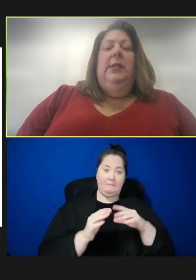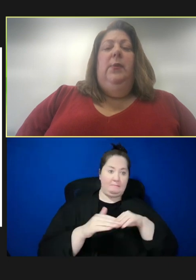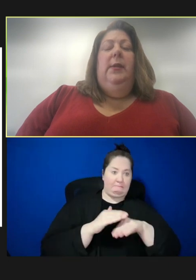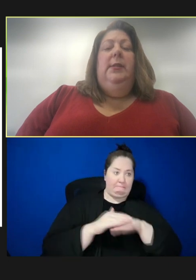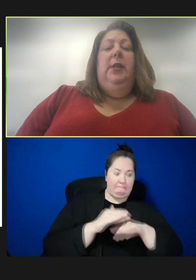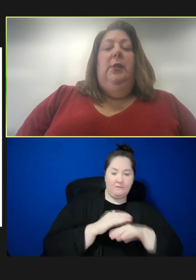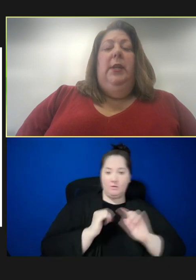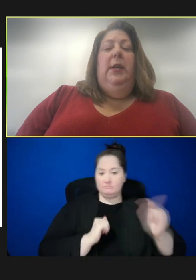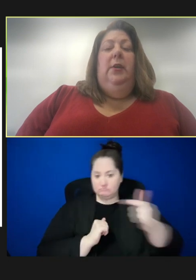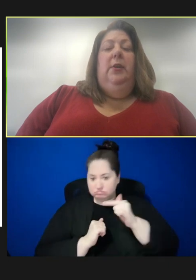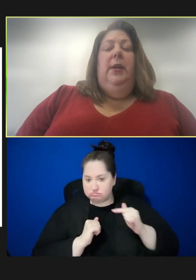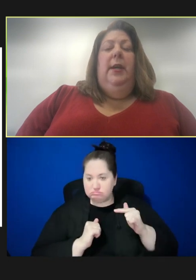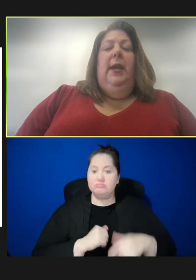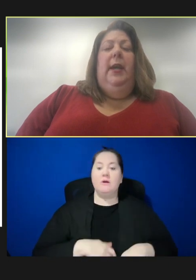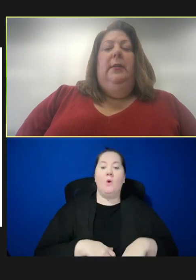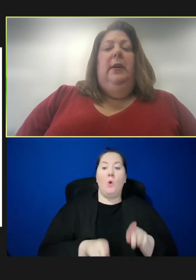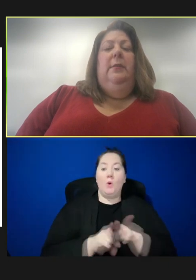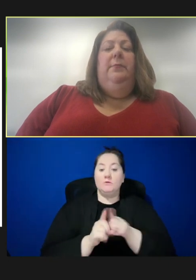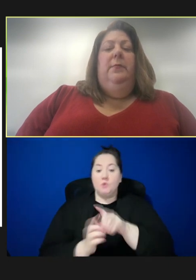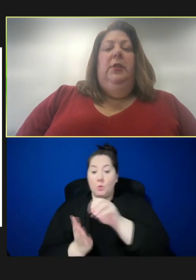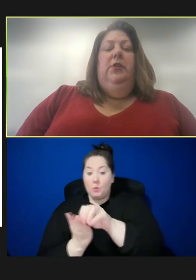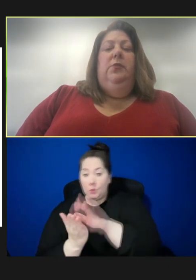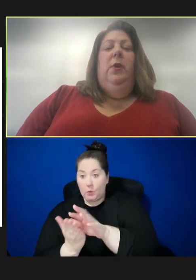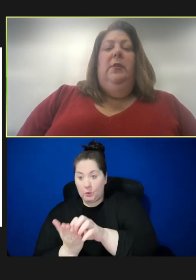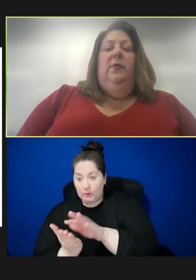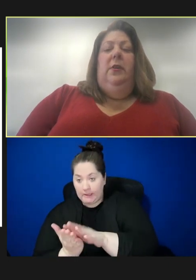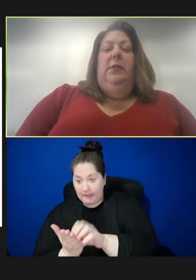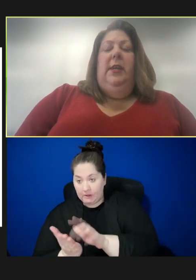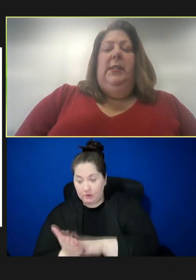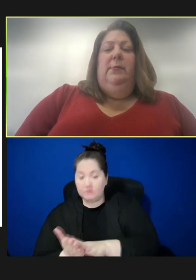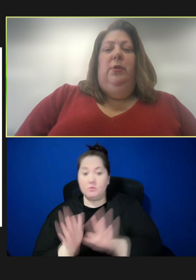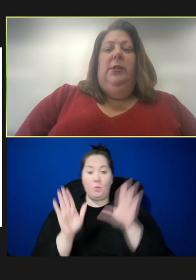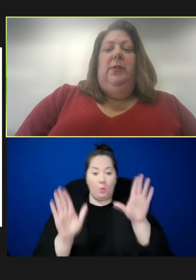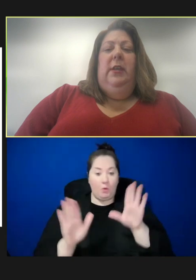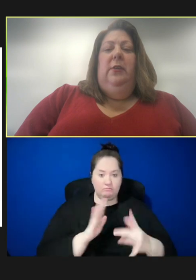as well as a note-taker, and you know, just wonderful tech support. So, thank you